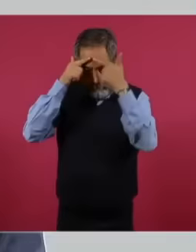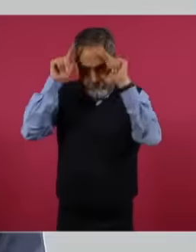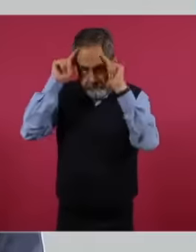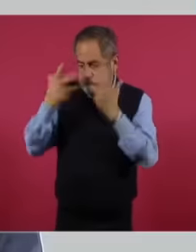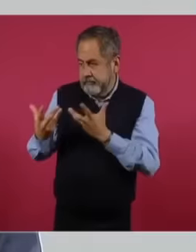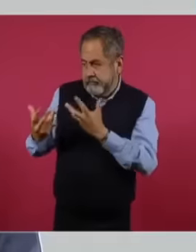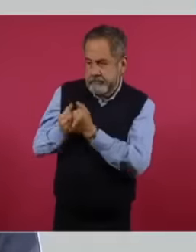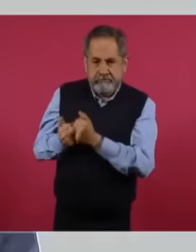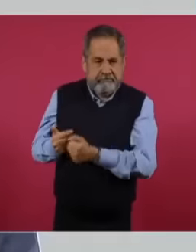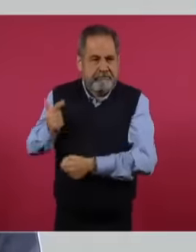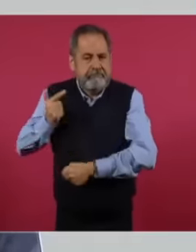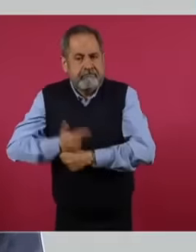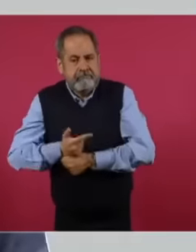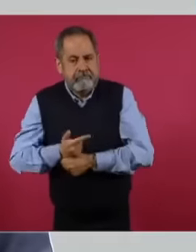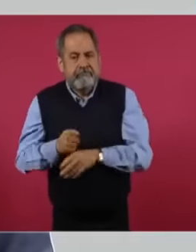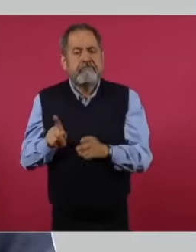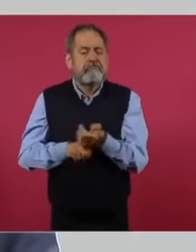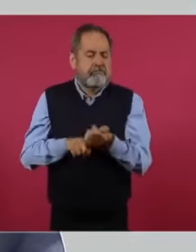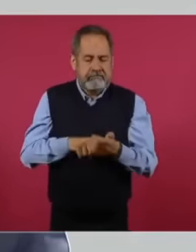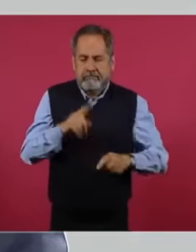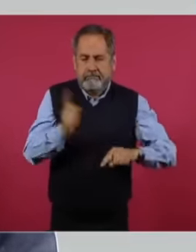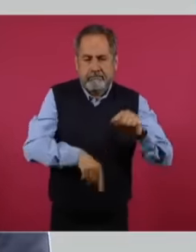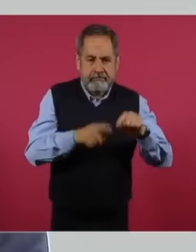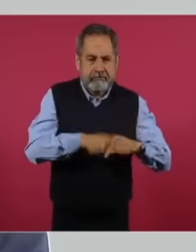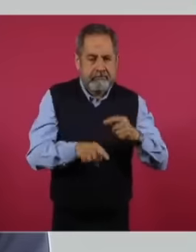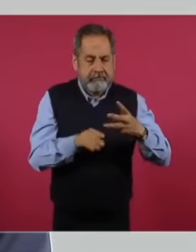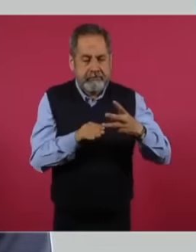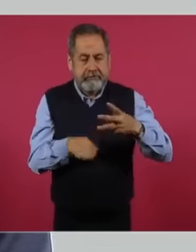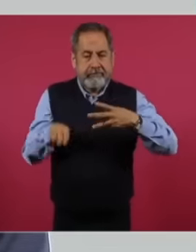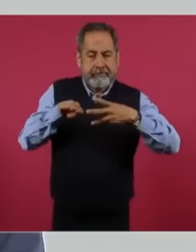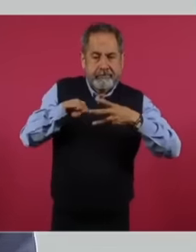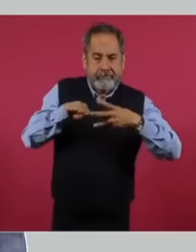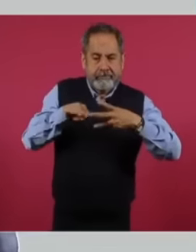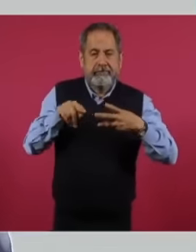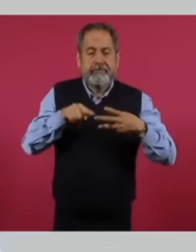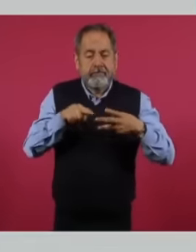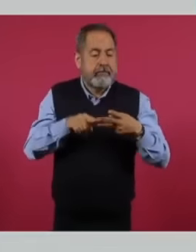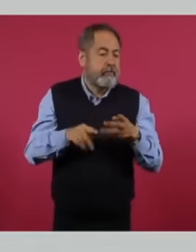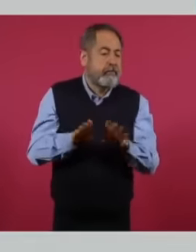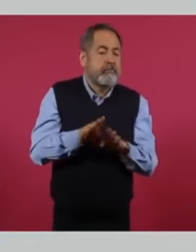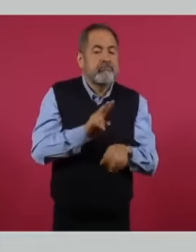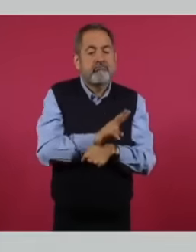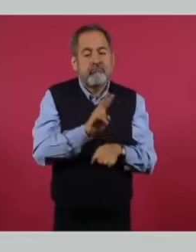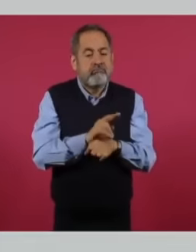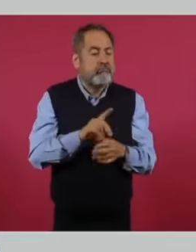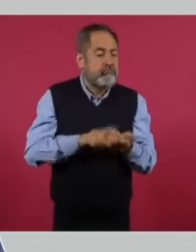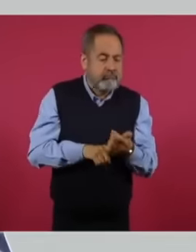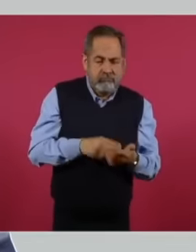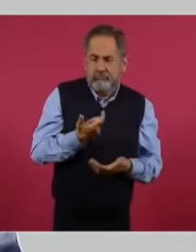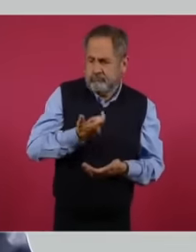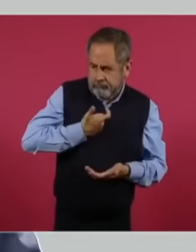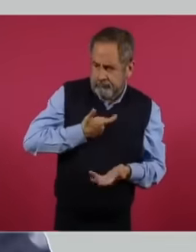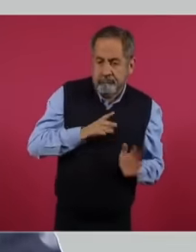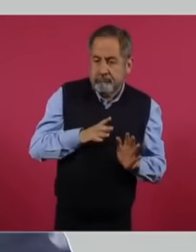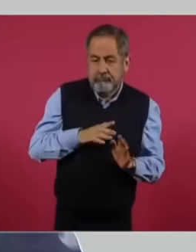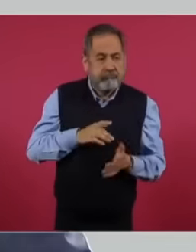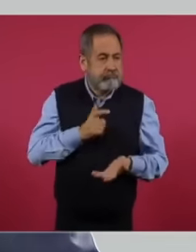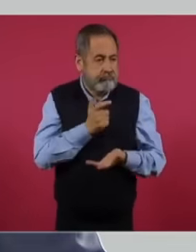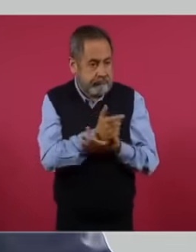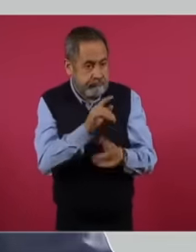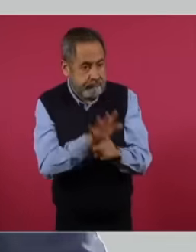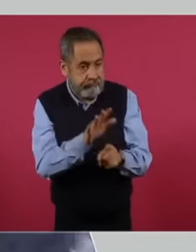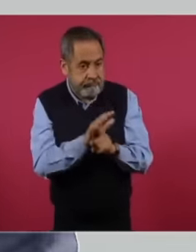called sisus, the second was surveillance based on extortion and omission and the first was